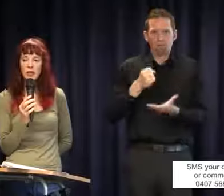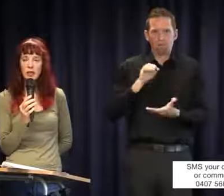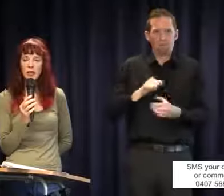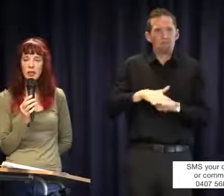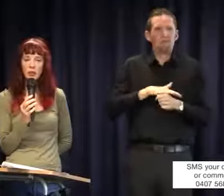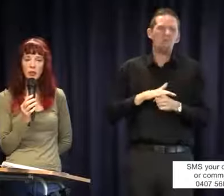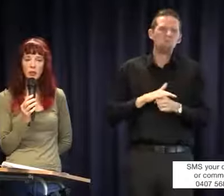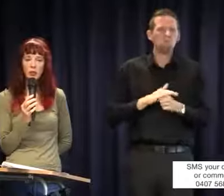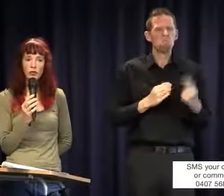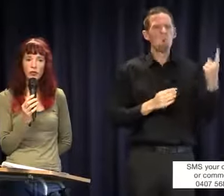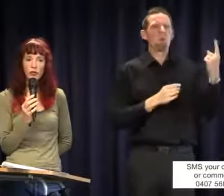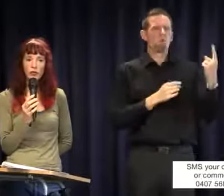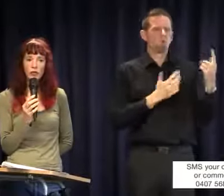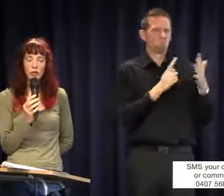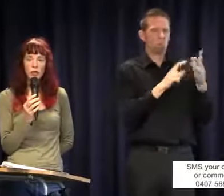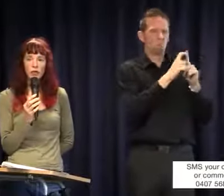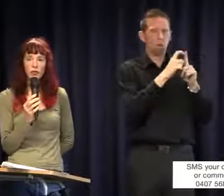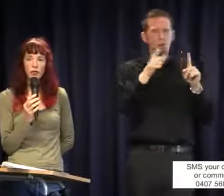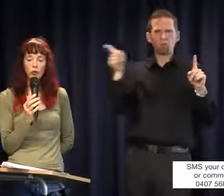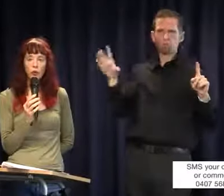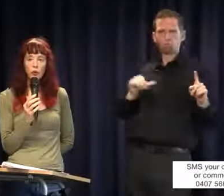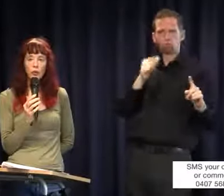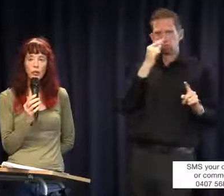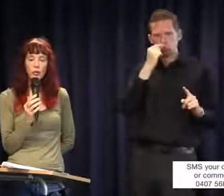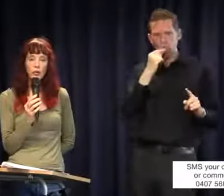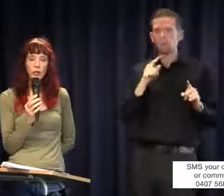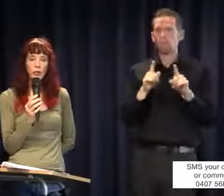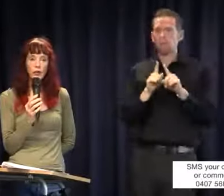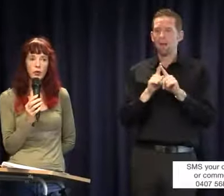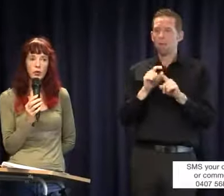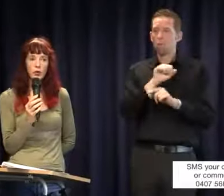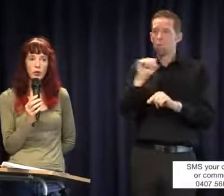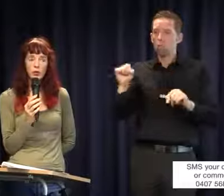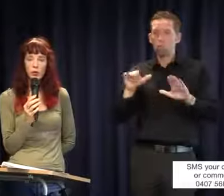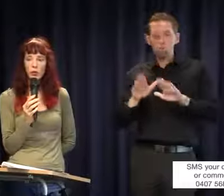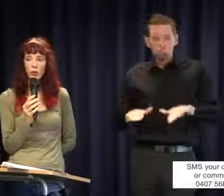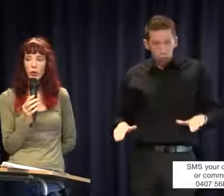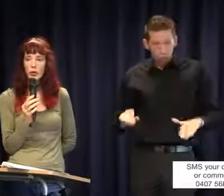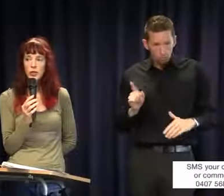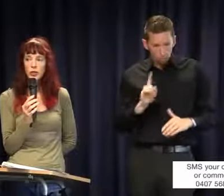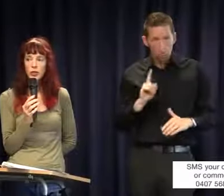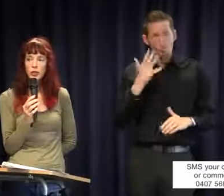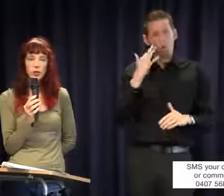is that obviously for your kids the first step when you want a reasonable adjustment